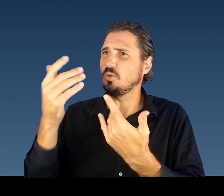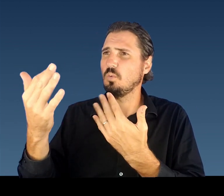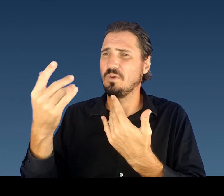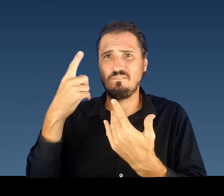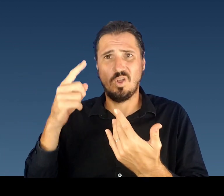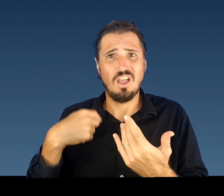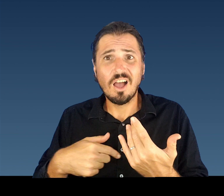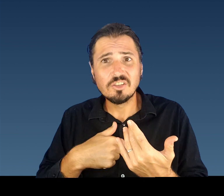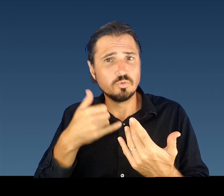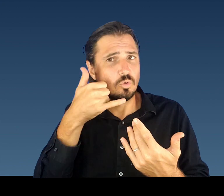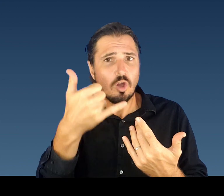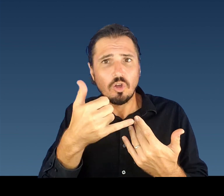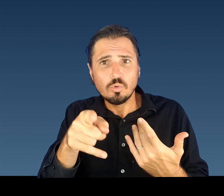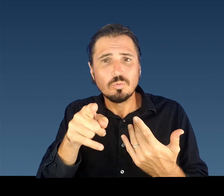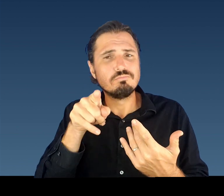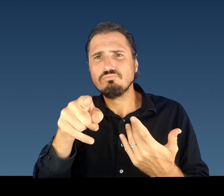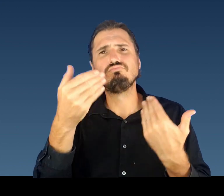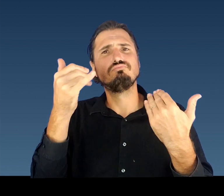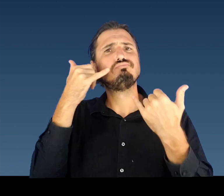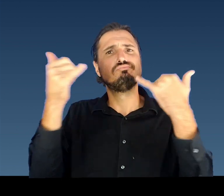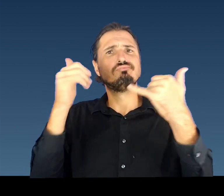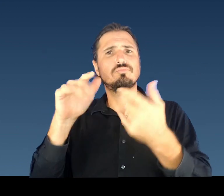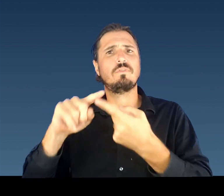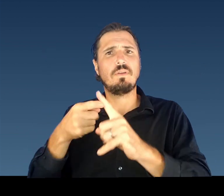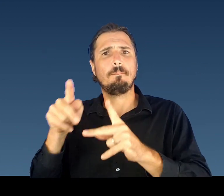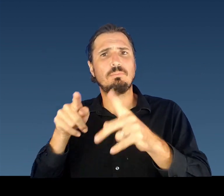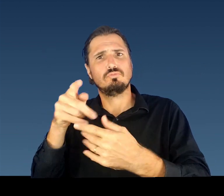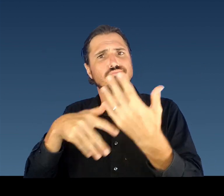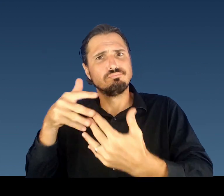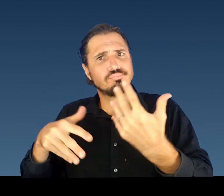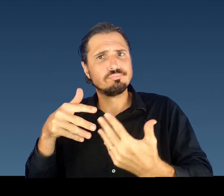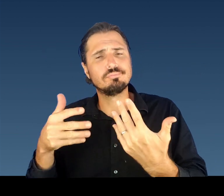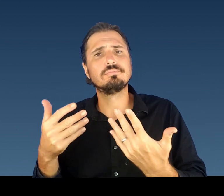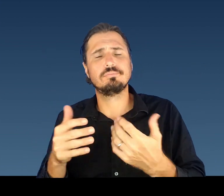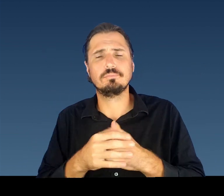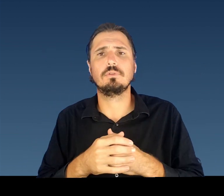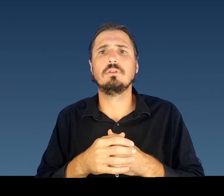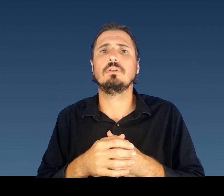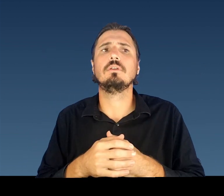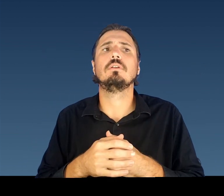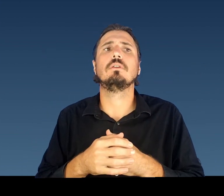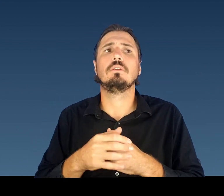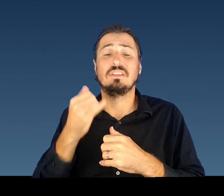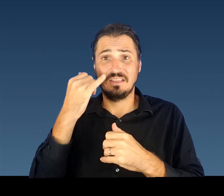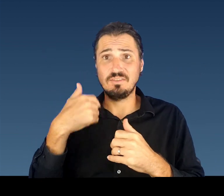are very effective in reducing the chances of severe illness and death, including with the delta variant